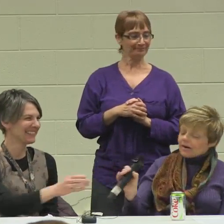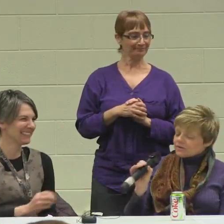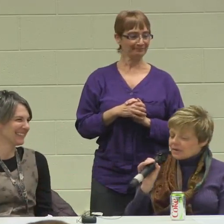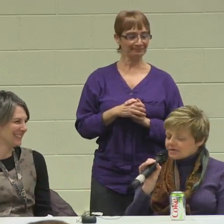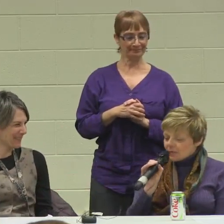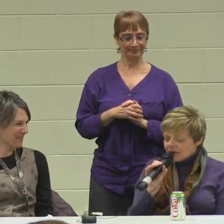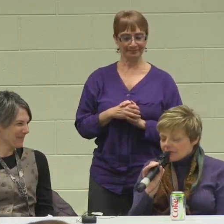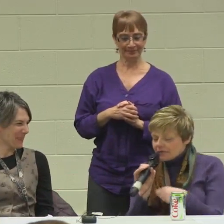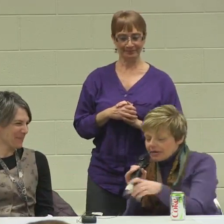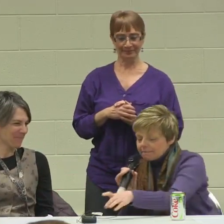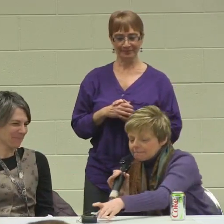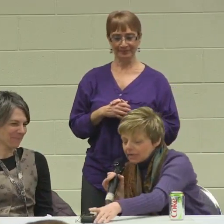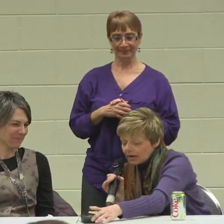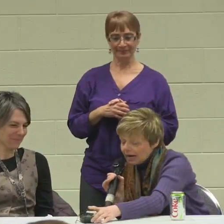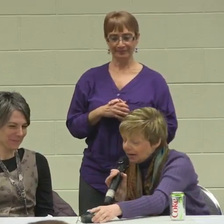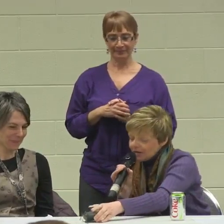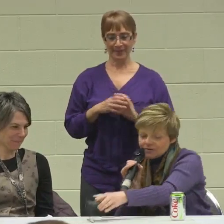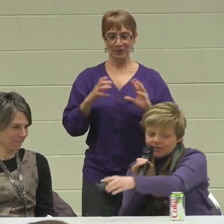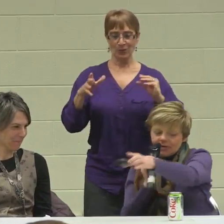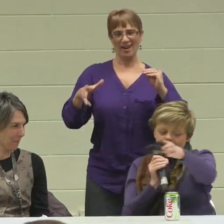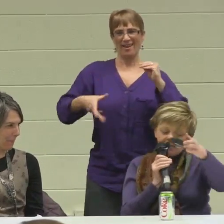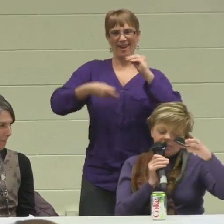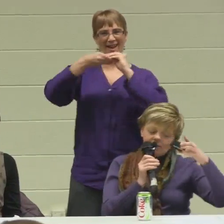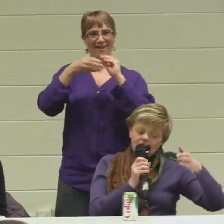I just want to say one other thing. I also think that